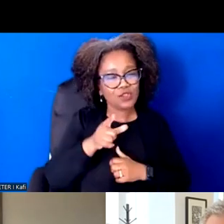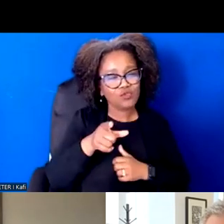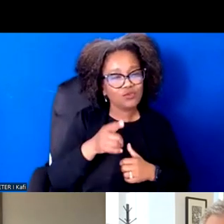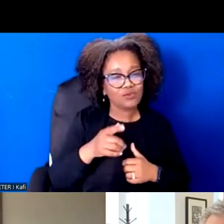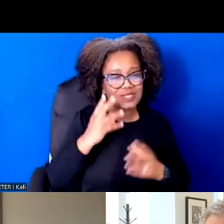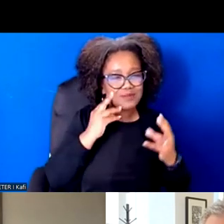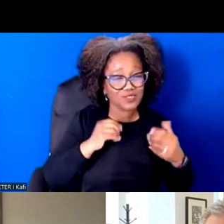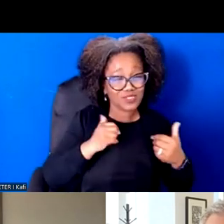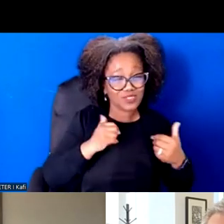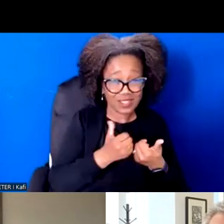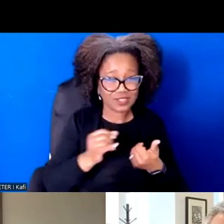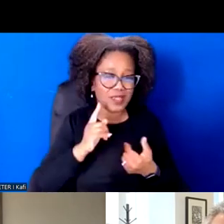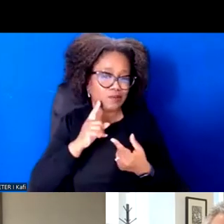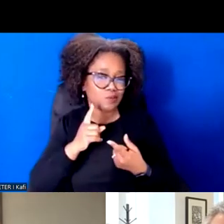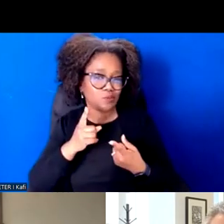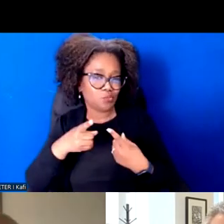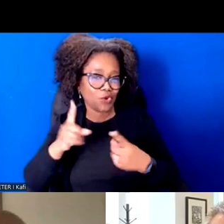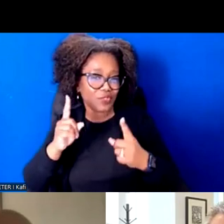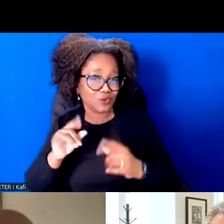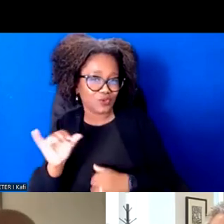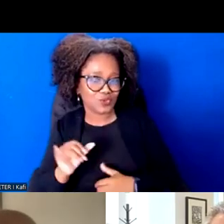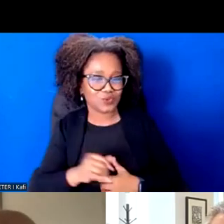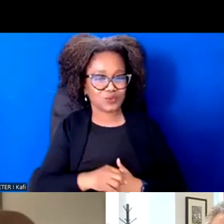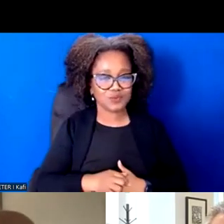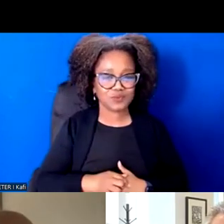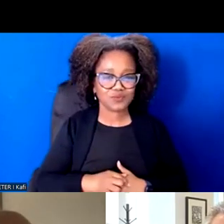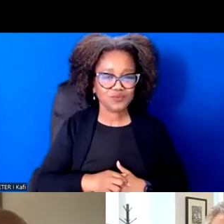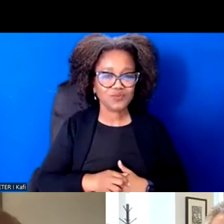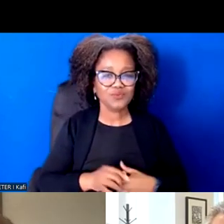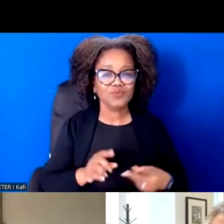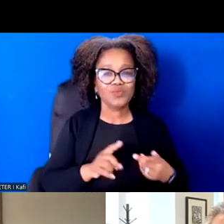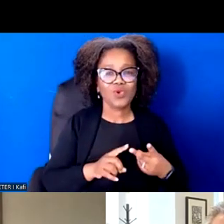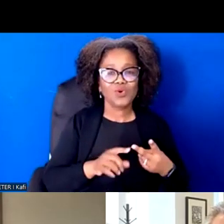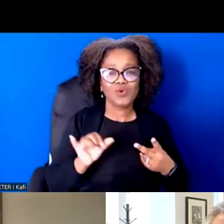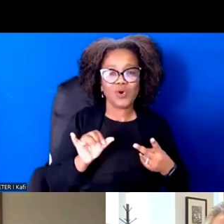And I also just wanted to plant the seeds for because I literally have all three of you have a lot more you want to say.